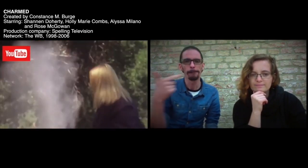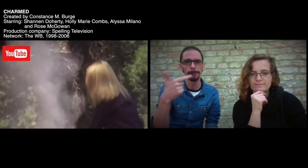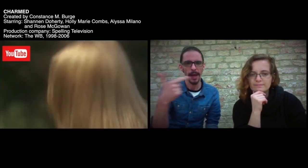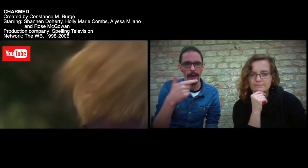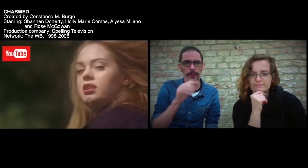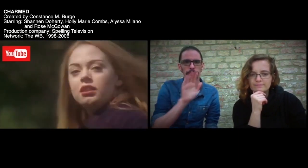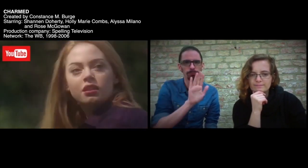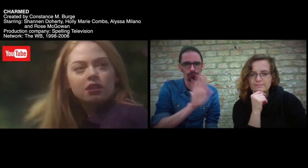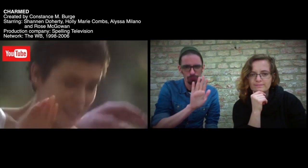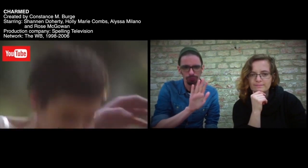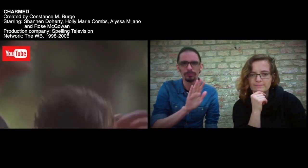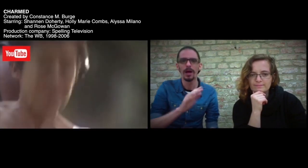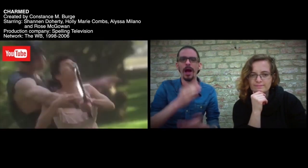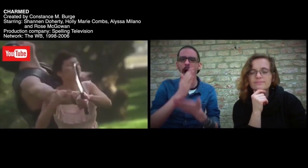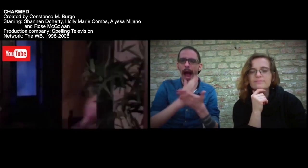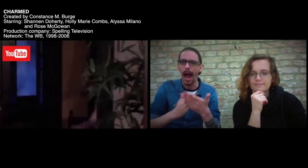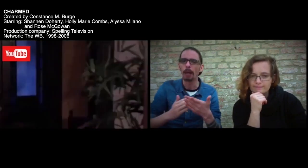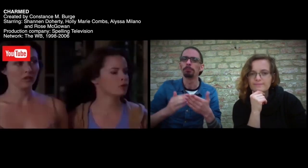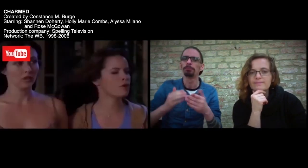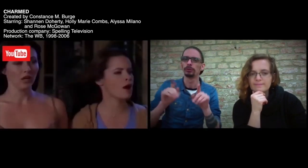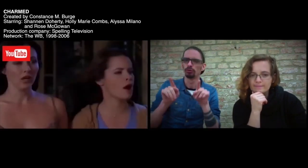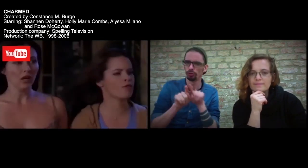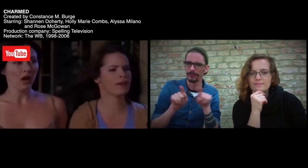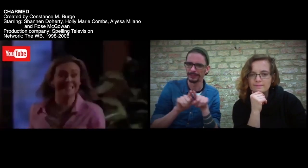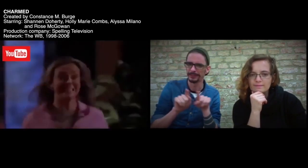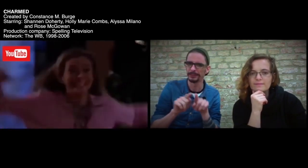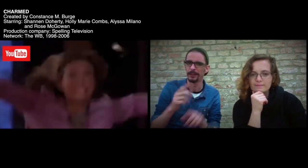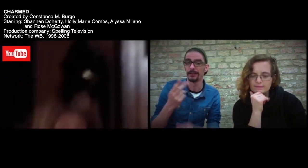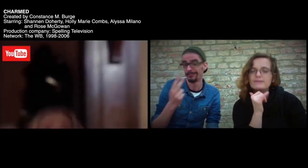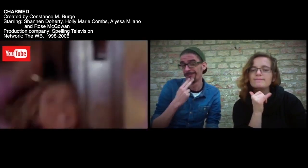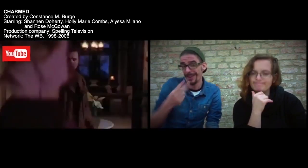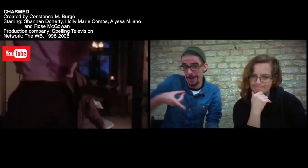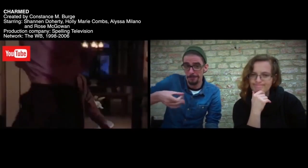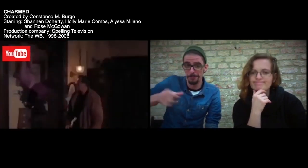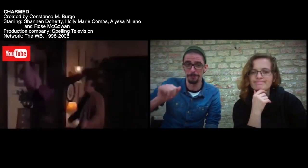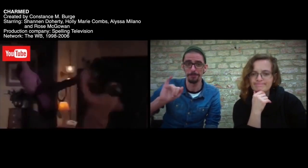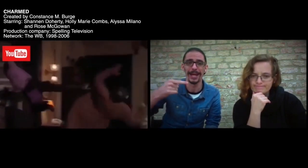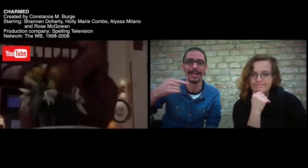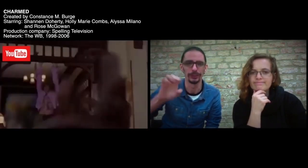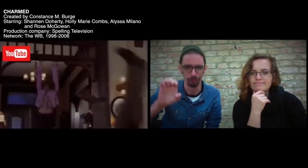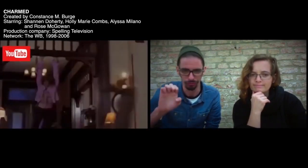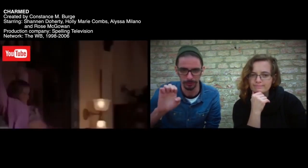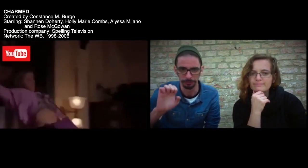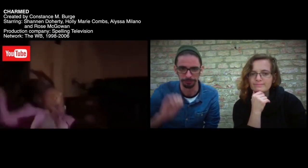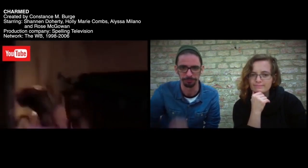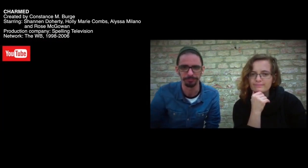So that means that the new CHARMED ONE are Phoebe and Piper and the half-sisters Paige.